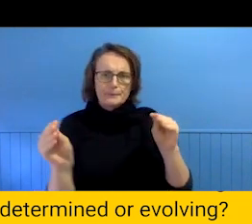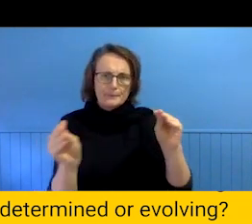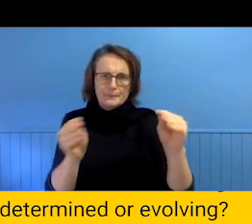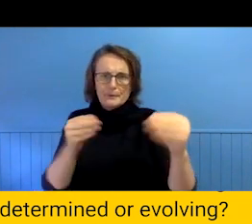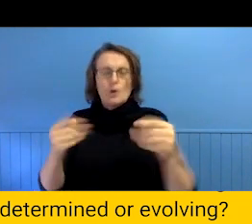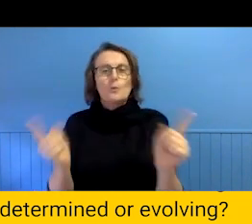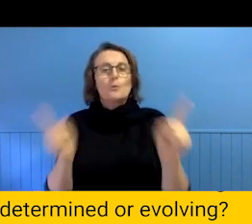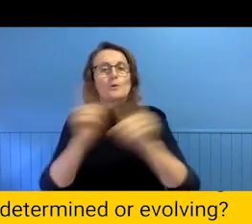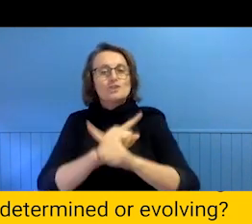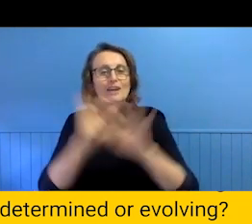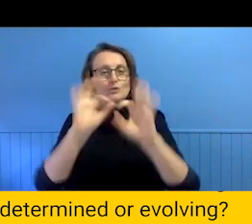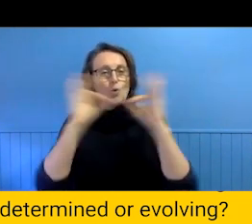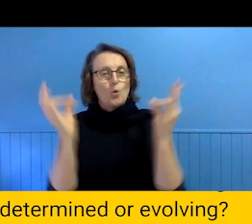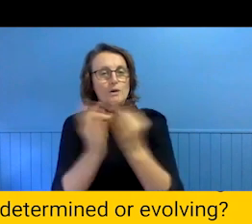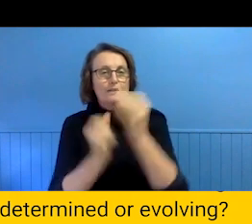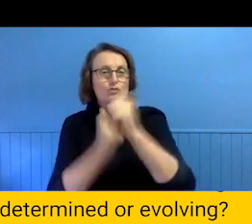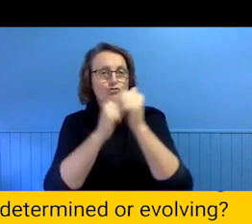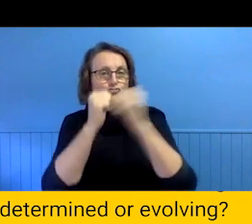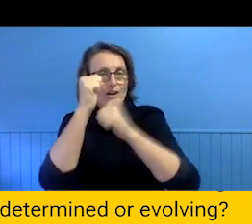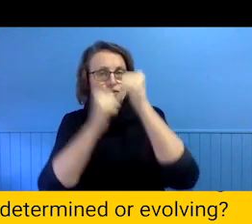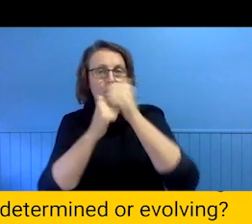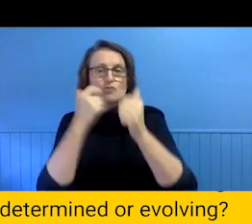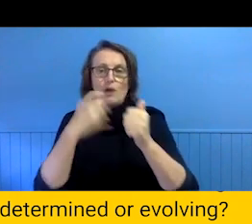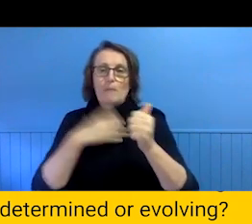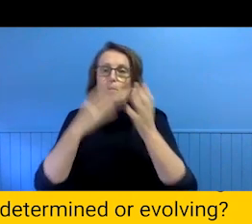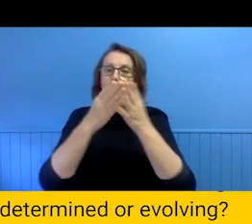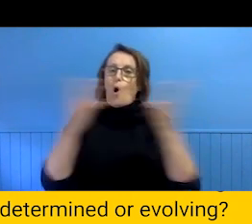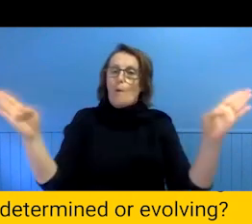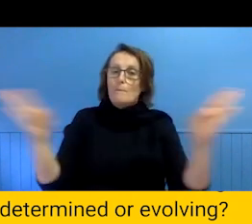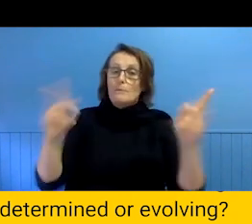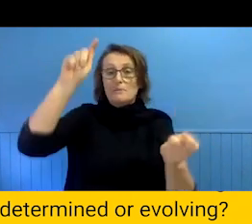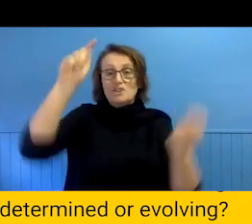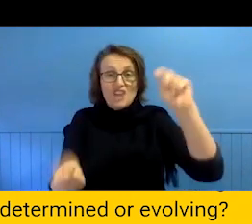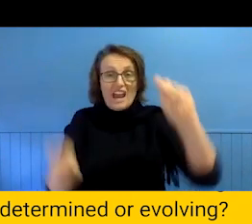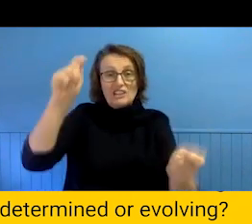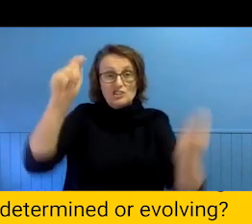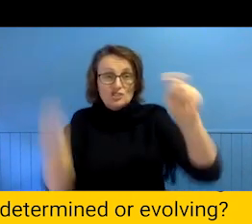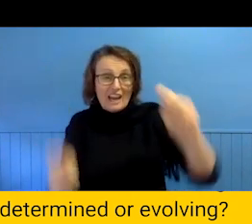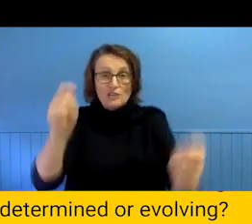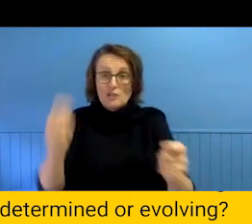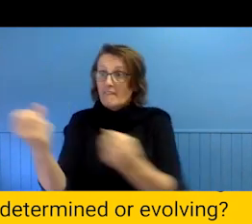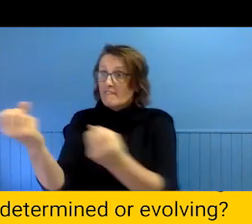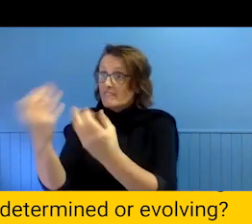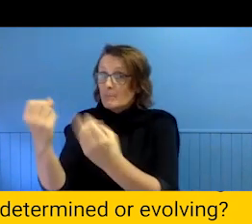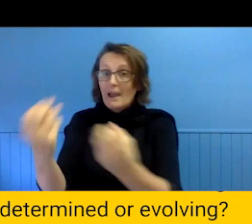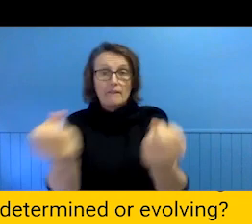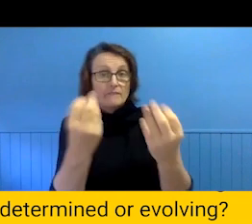We try to open them, have them ever involving and can for feedback on them. We try to reflect on what worked and what